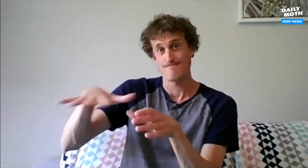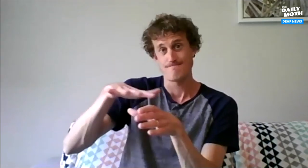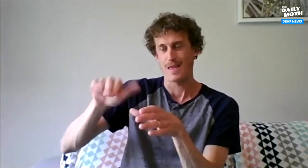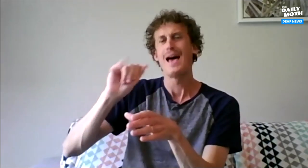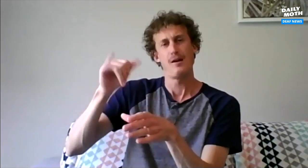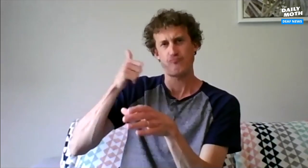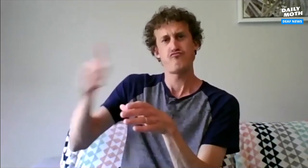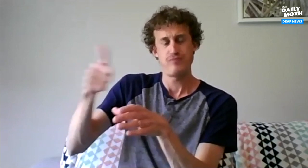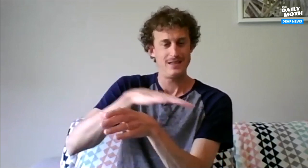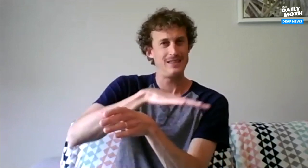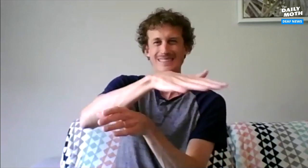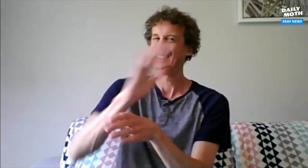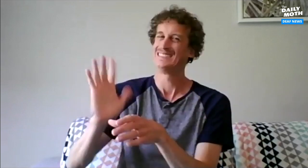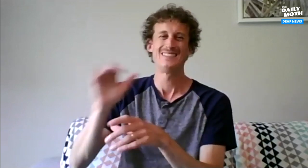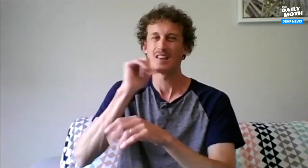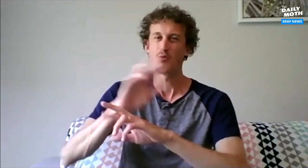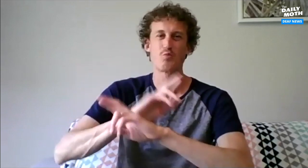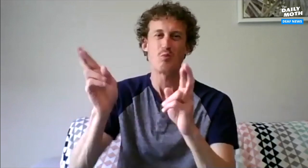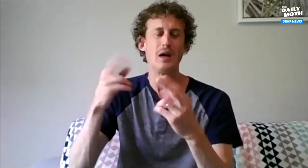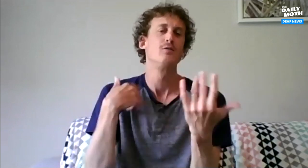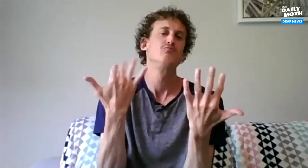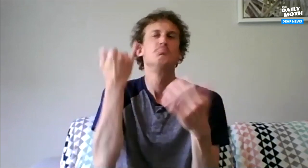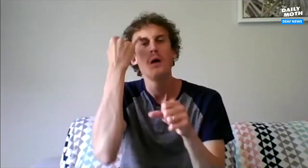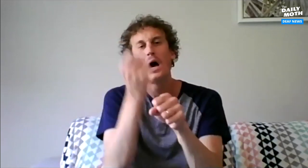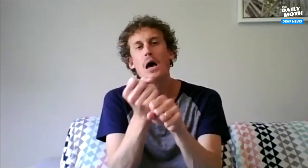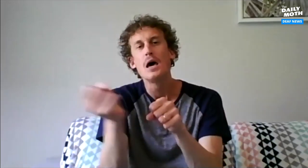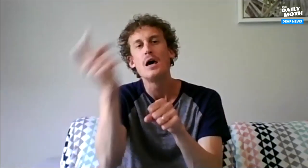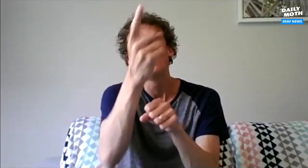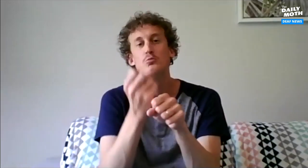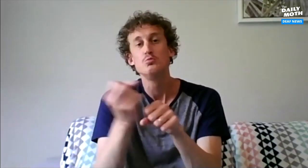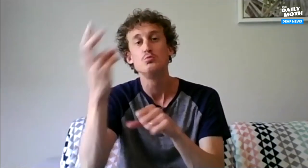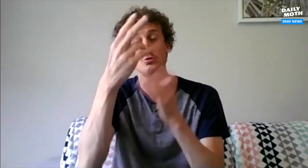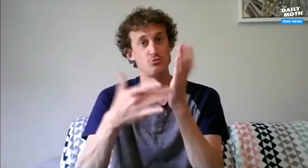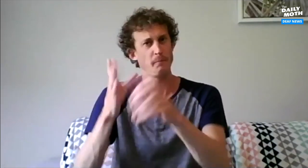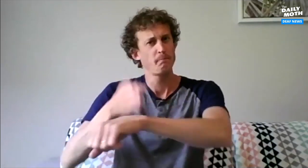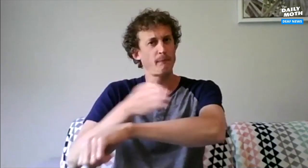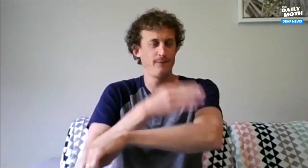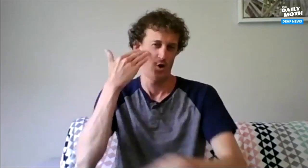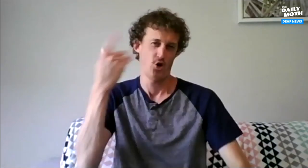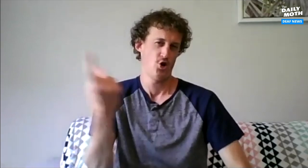They can determine the scenarios where it would be appropriate to use the AI and identify scenarios where the AI isn't ready to handle. You can imagine that technology will have improved a year or two by now.